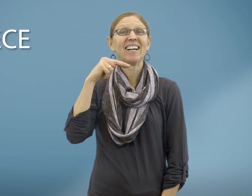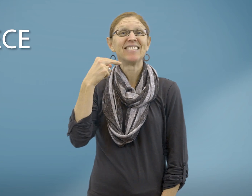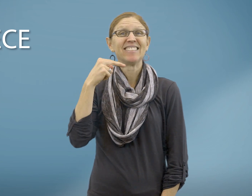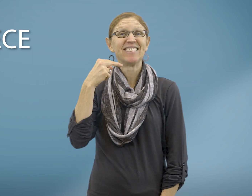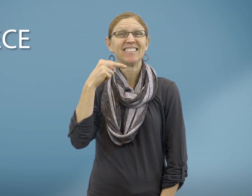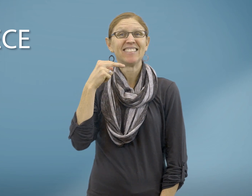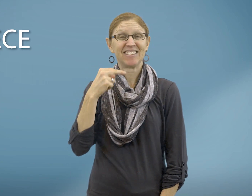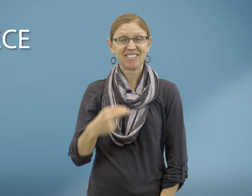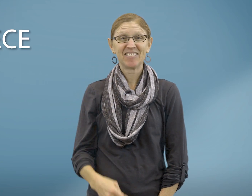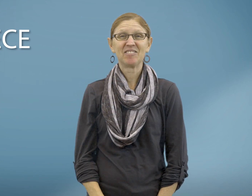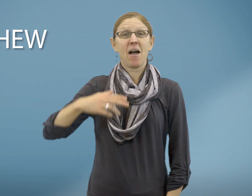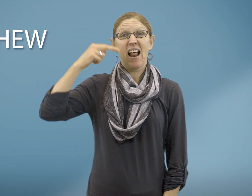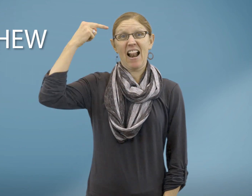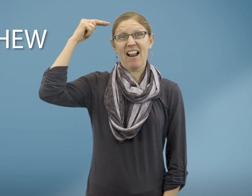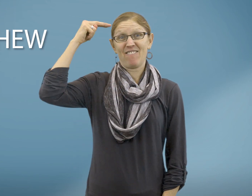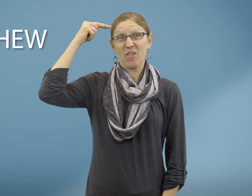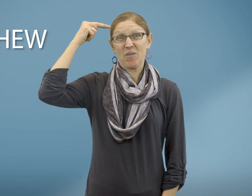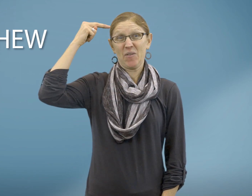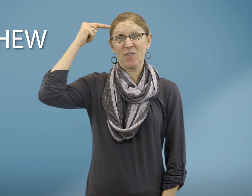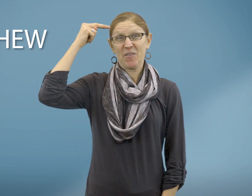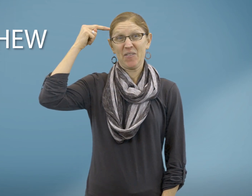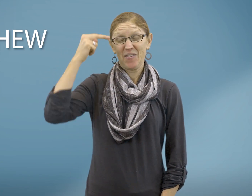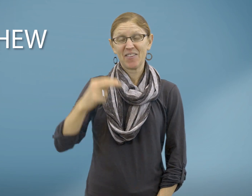Niece Nephew